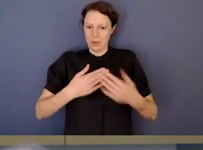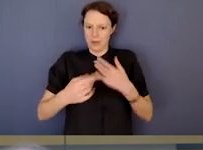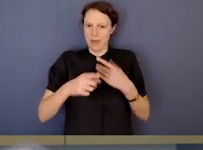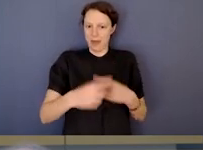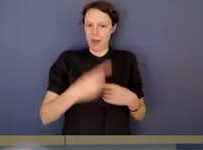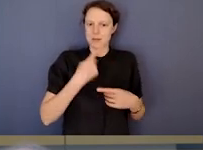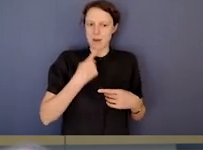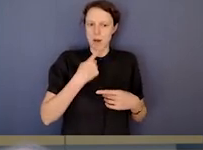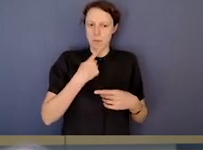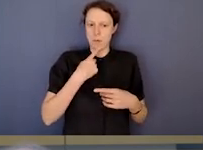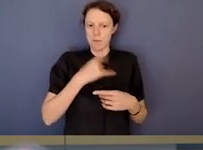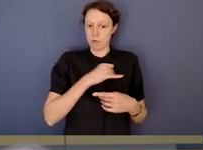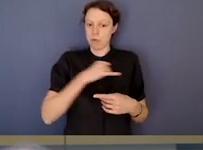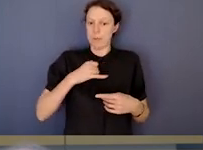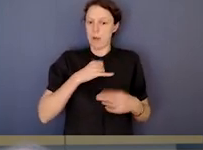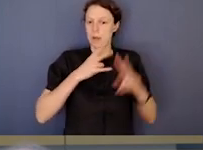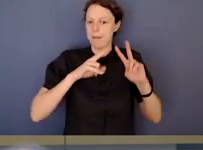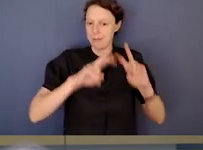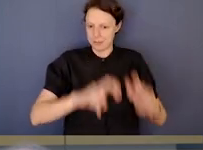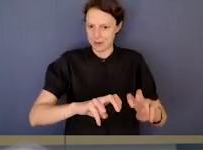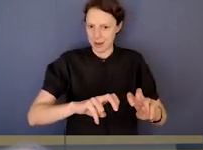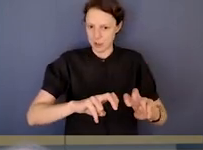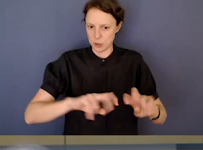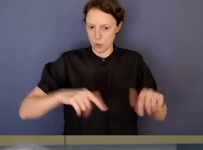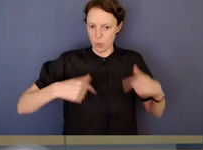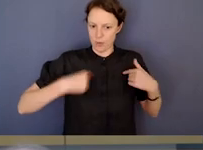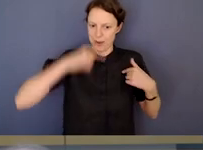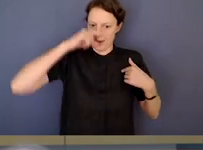That's a sort of a distinct capability and a niche